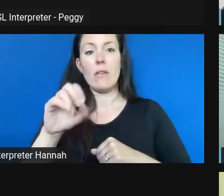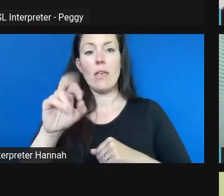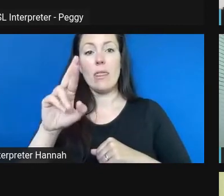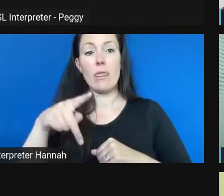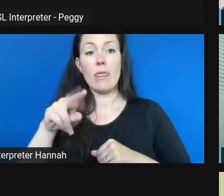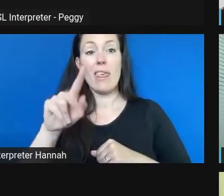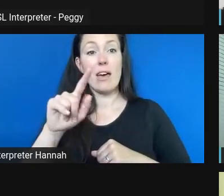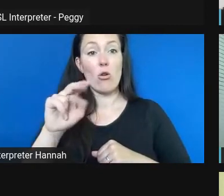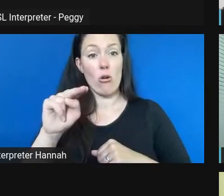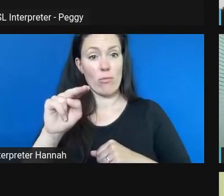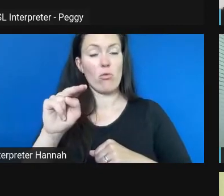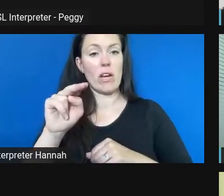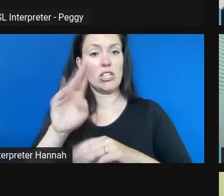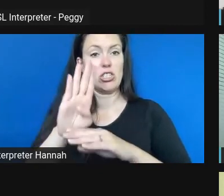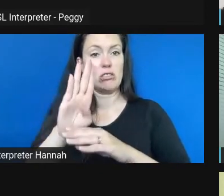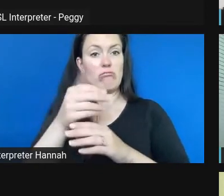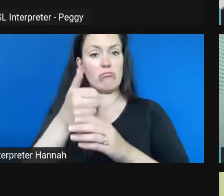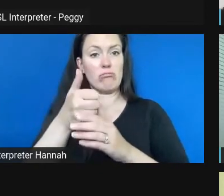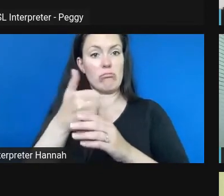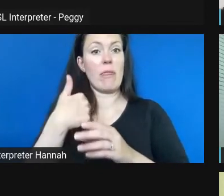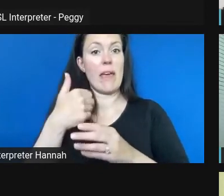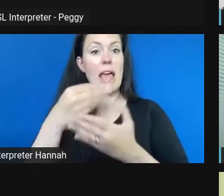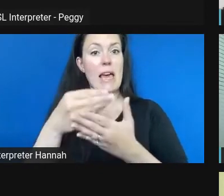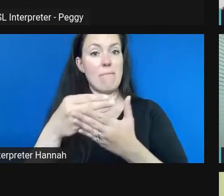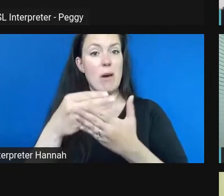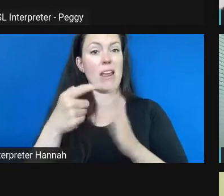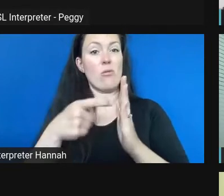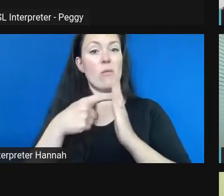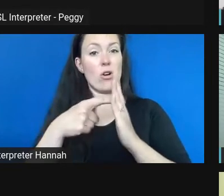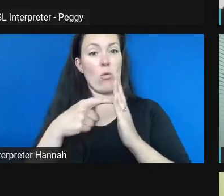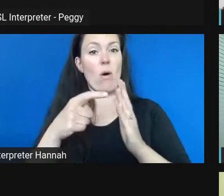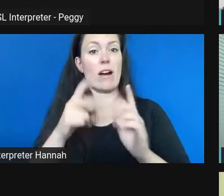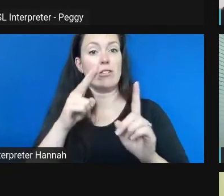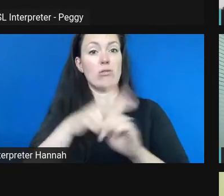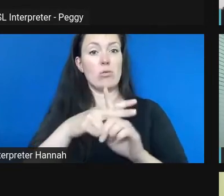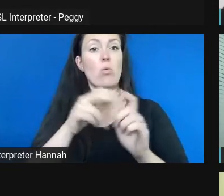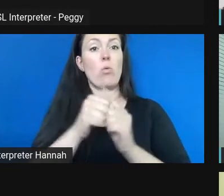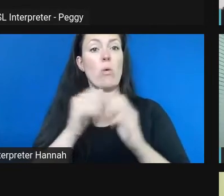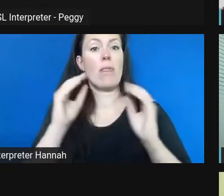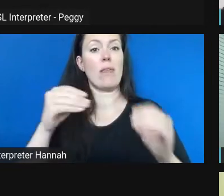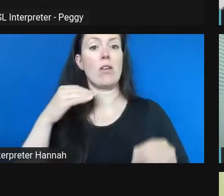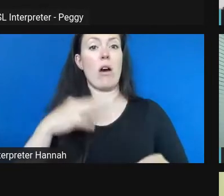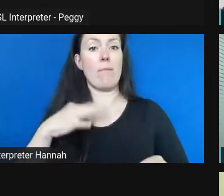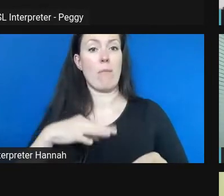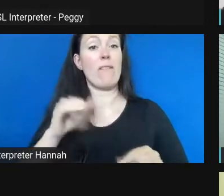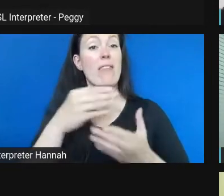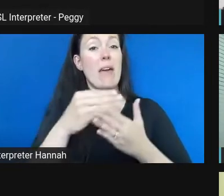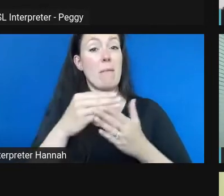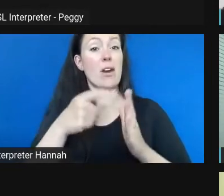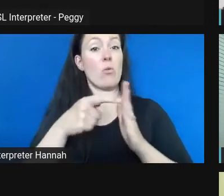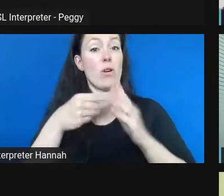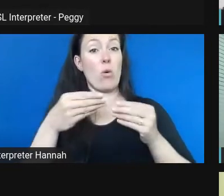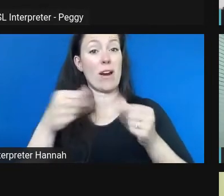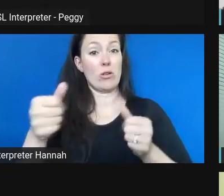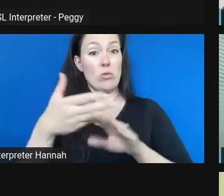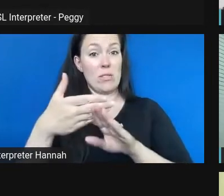they needed to give to a nonprofit and that needed to be spent by the end of the year. This was last September.